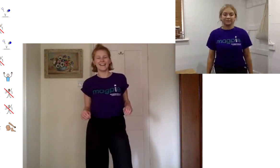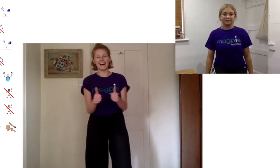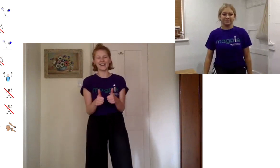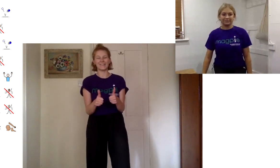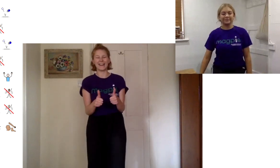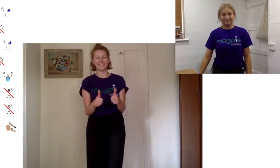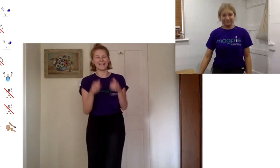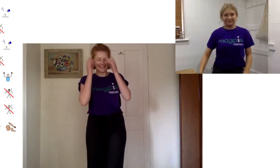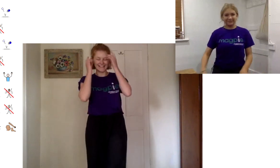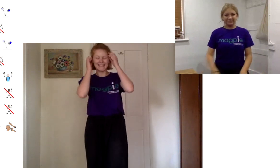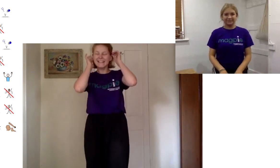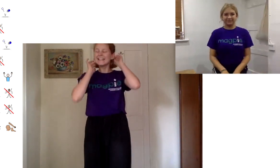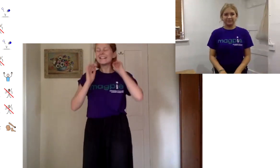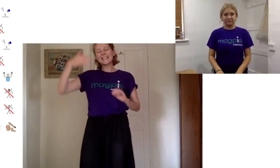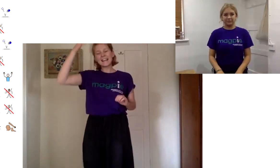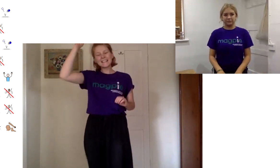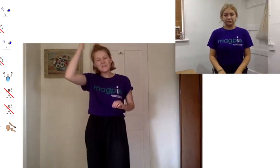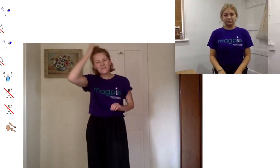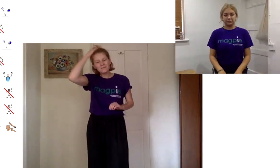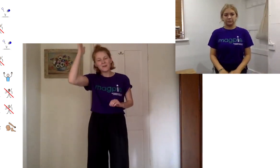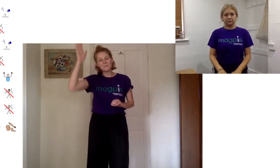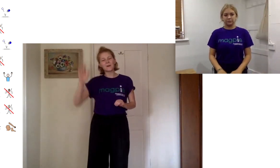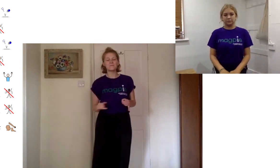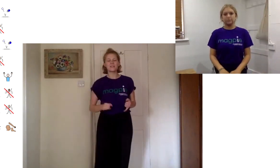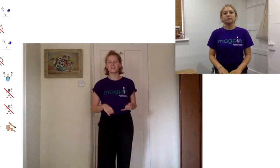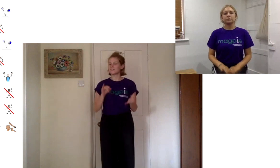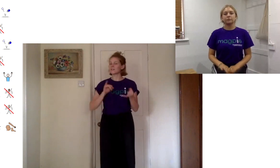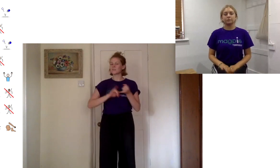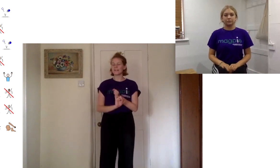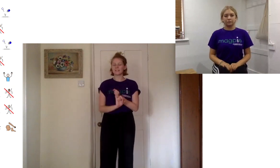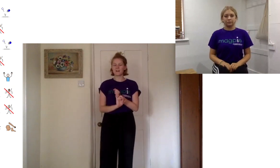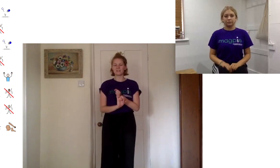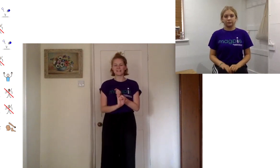lovely really good so let's go from the top i think we can go straight away with